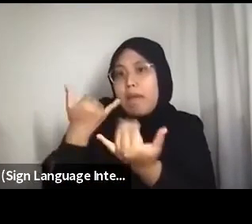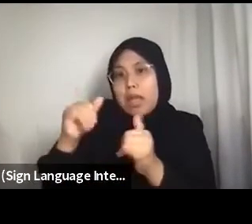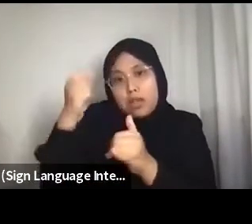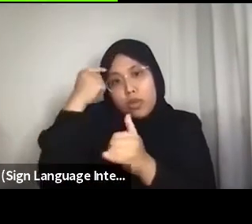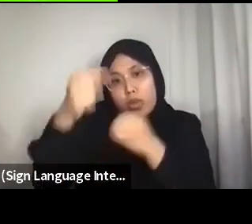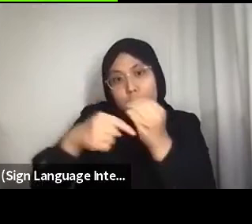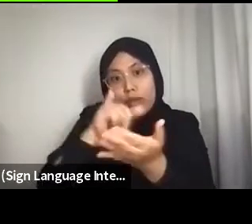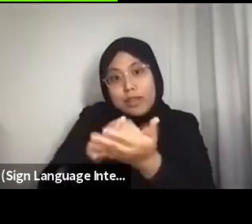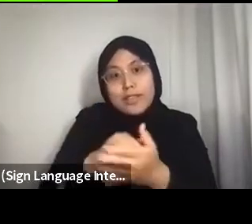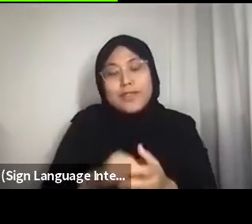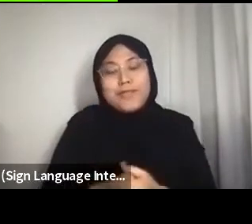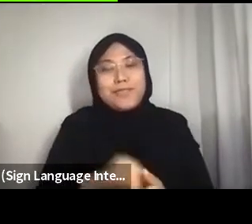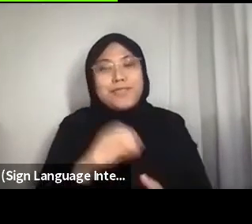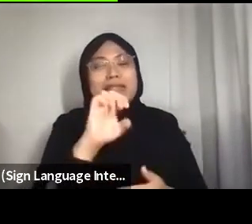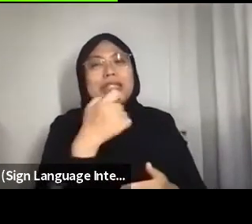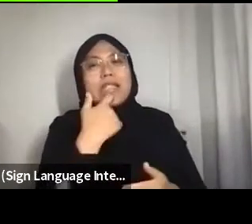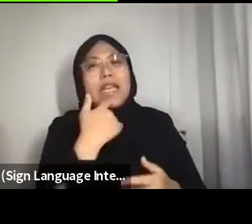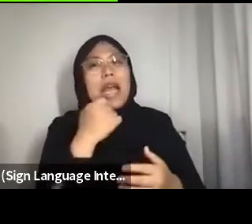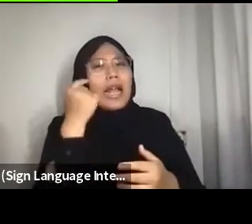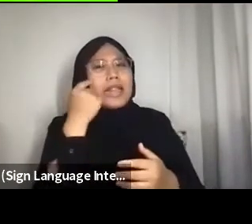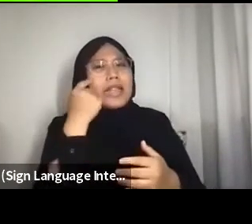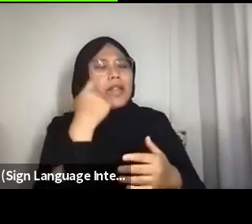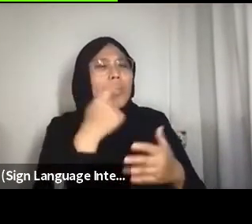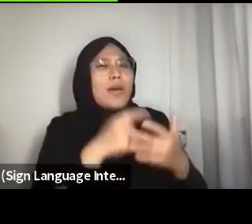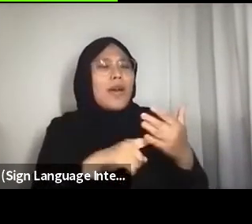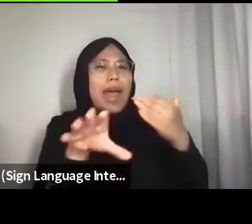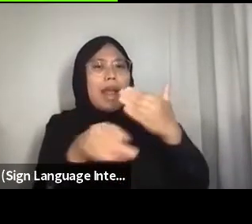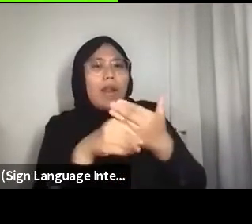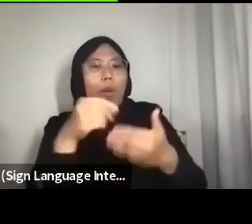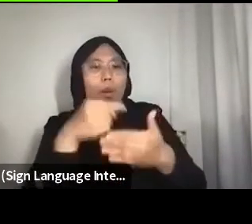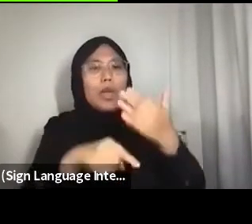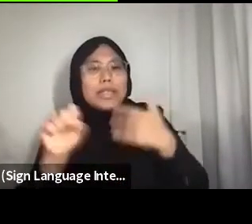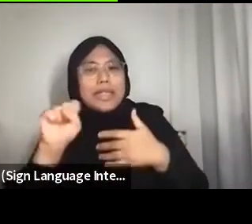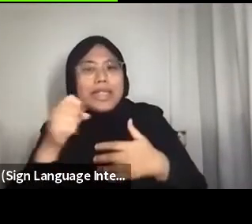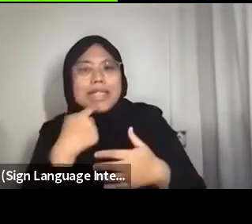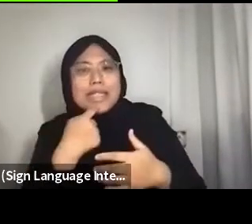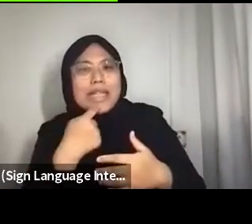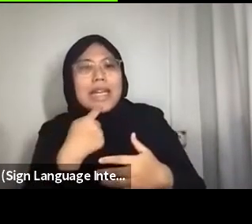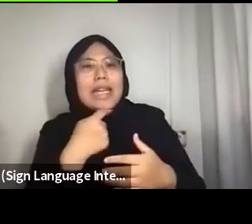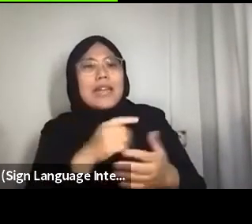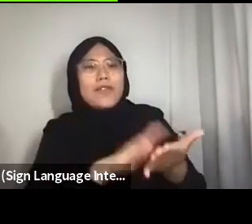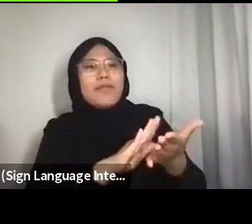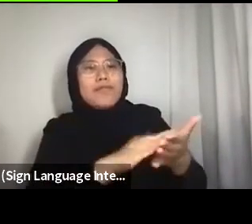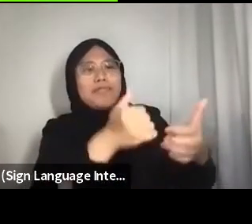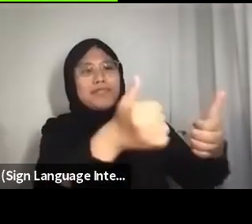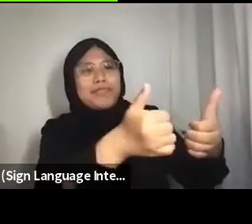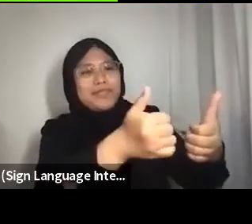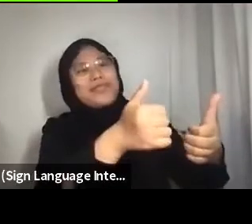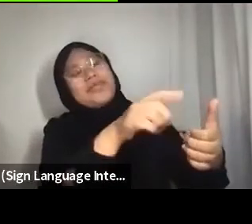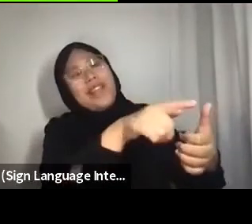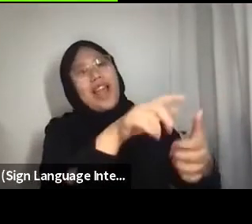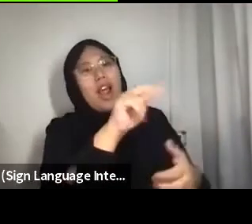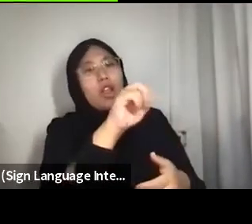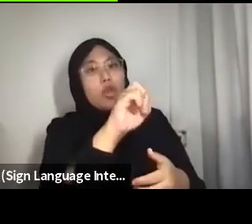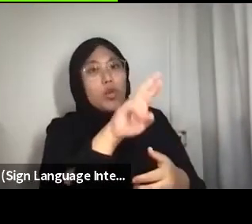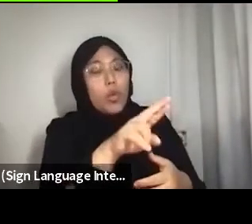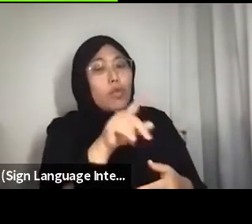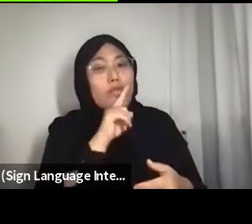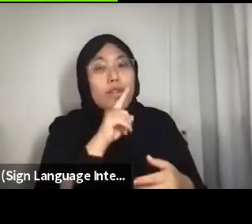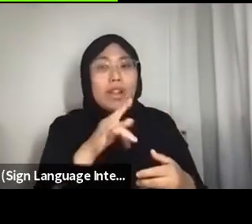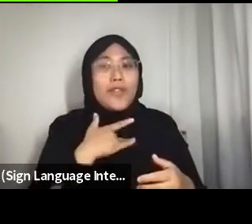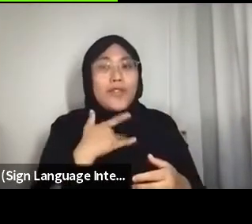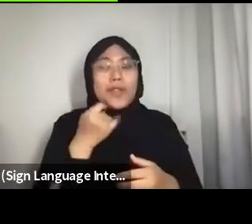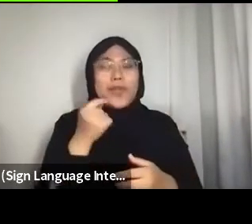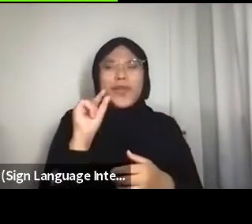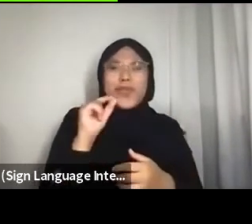I think just to add to what Serina mentioned; her affirmation of nor; I am quite envious as well of you, nor.